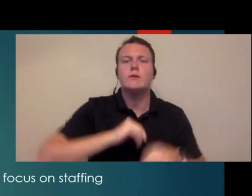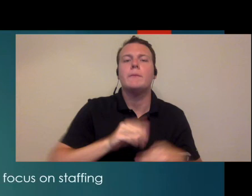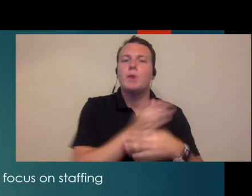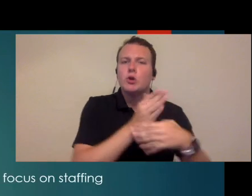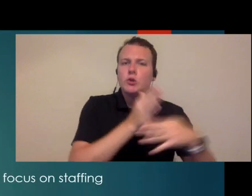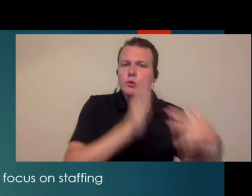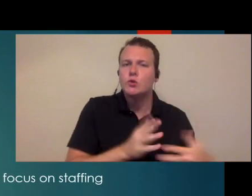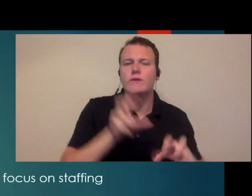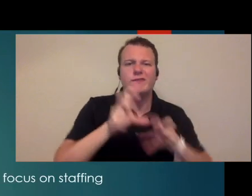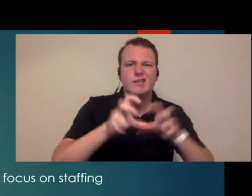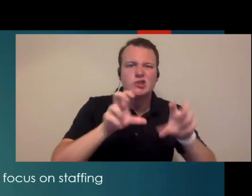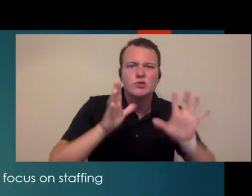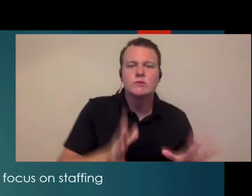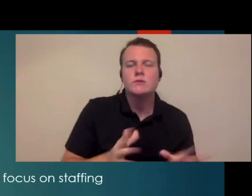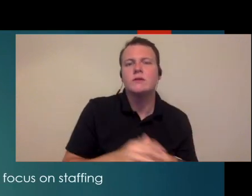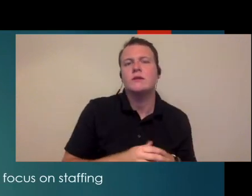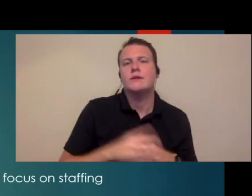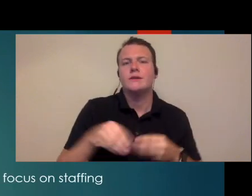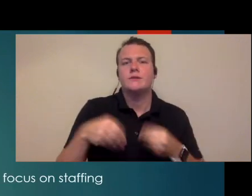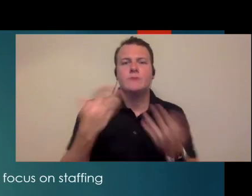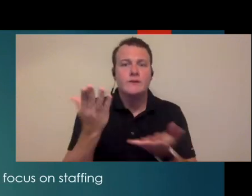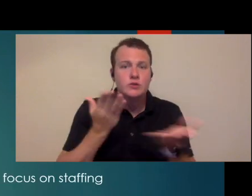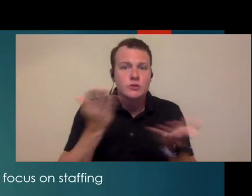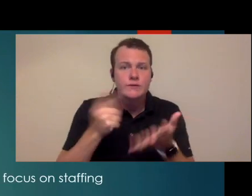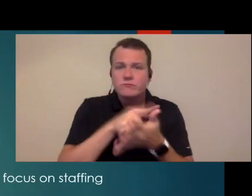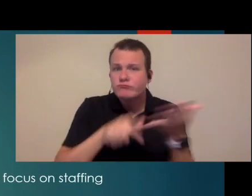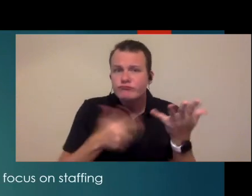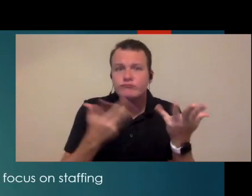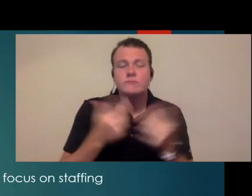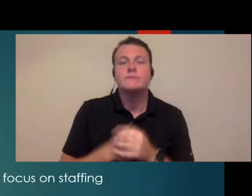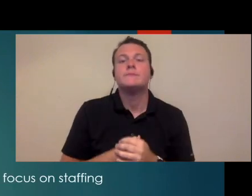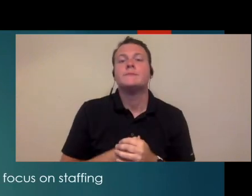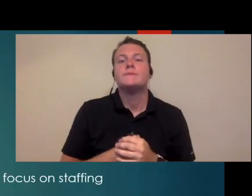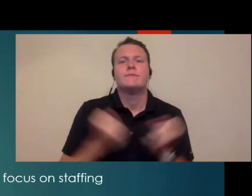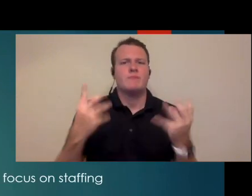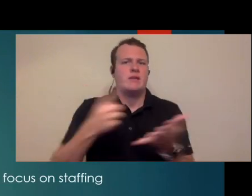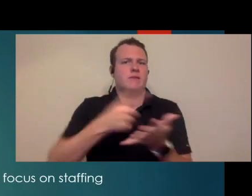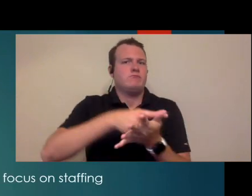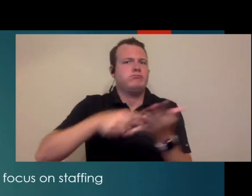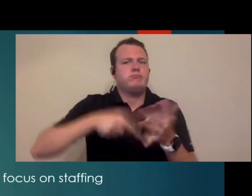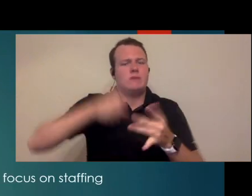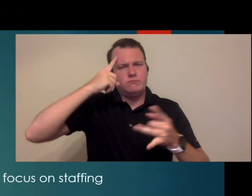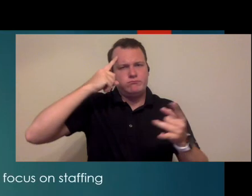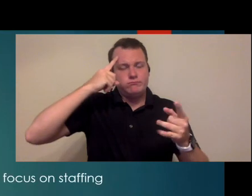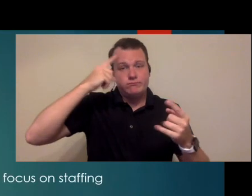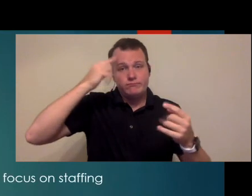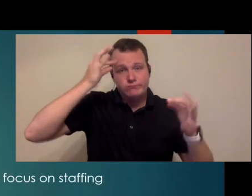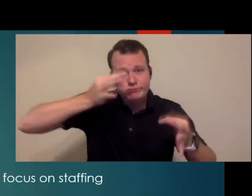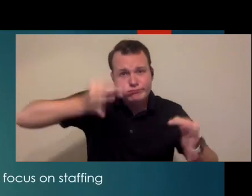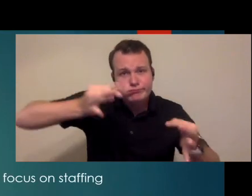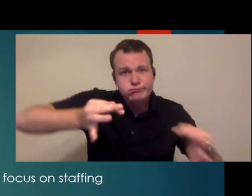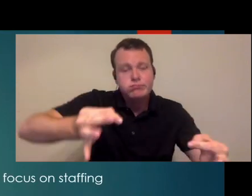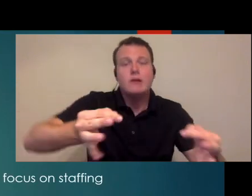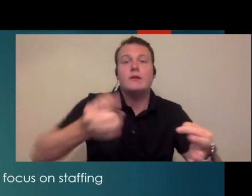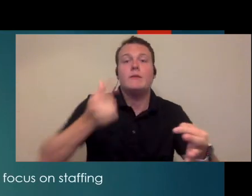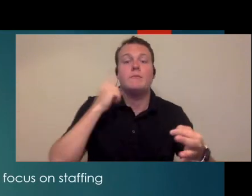partner in this or how many investors are you gonna have what services are you going to offer there's a whole lot of things that have to be decided but for